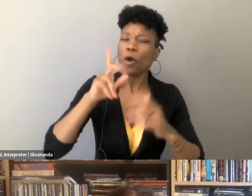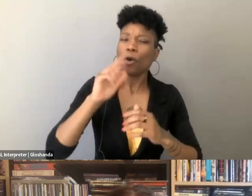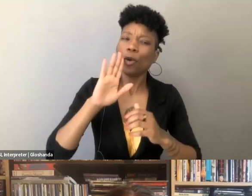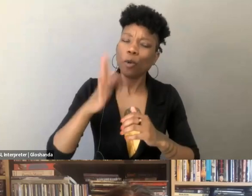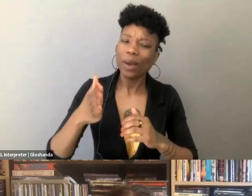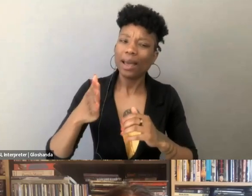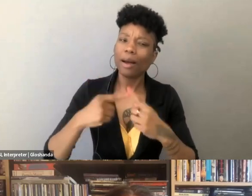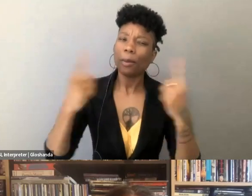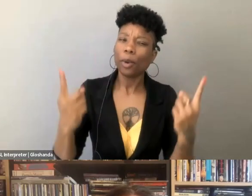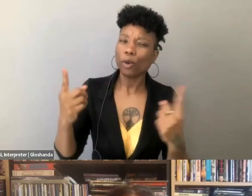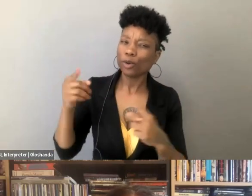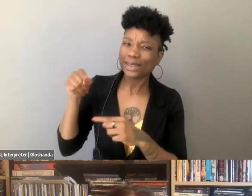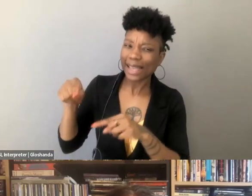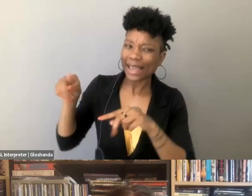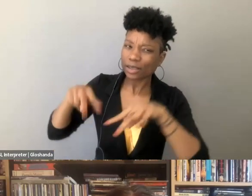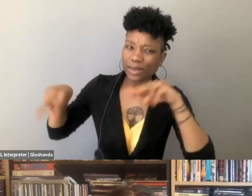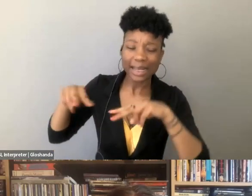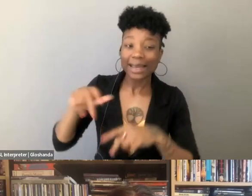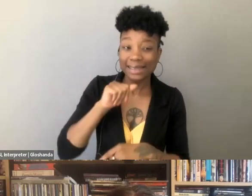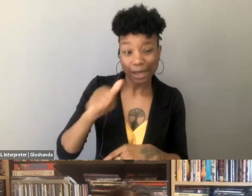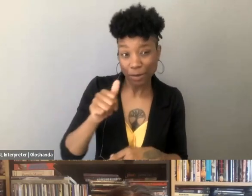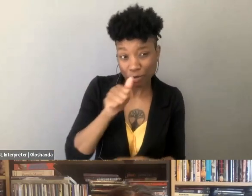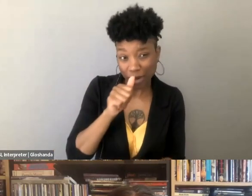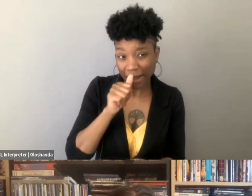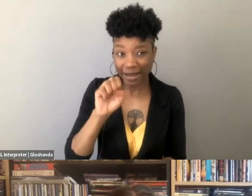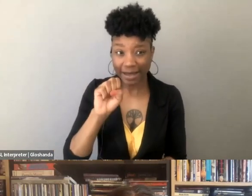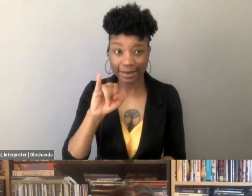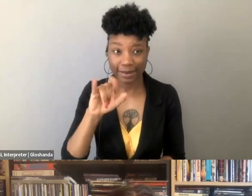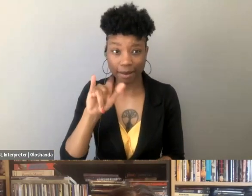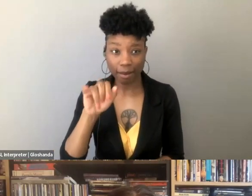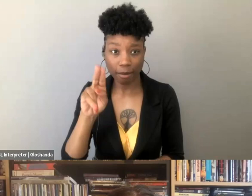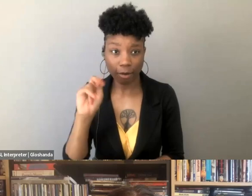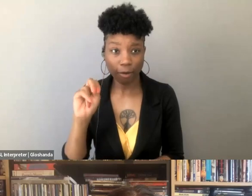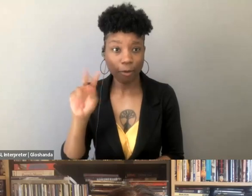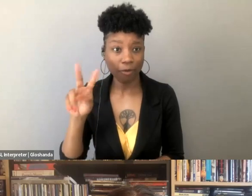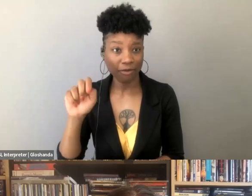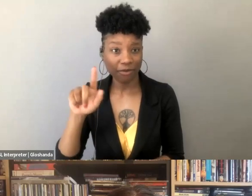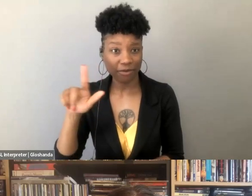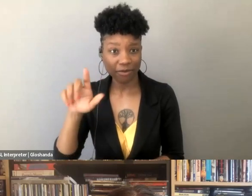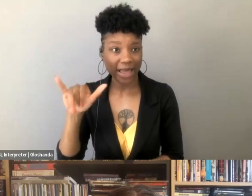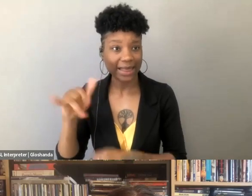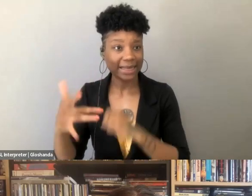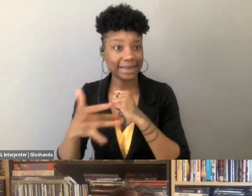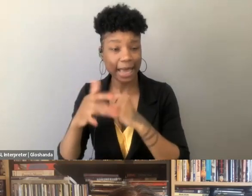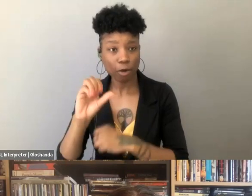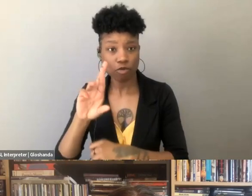it's not going to be private Silicon Valley tech corporations, right? Those are not gatekeepers of public interest,